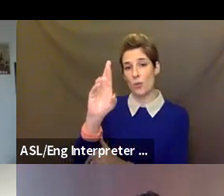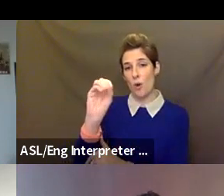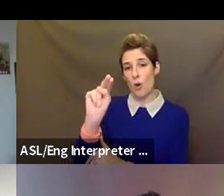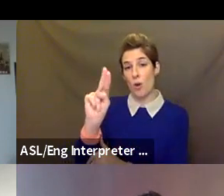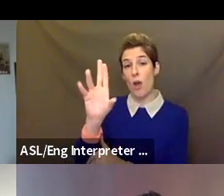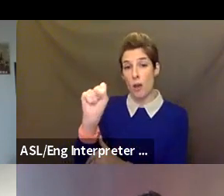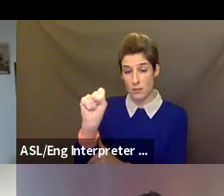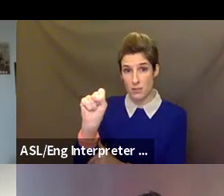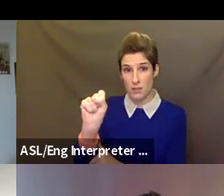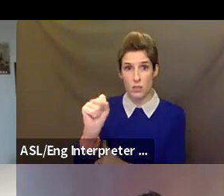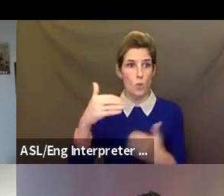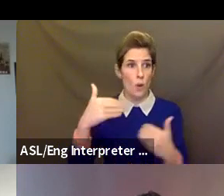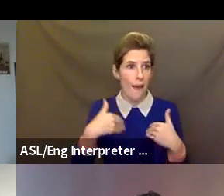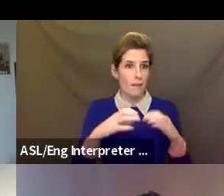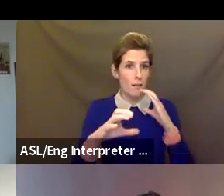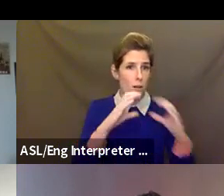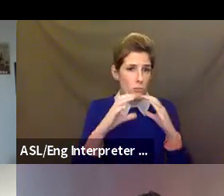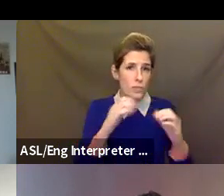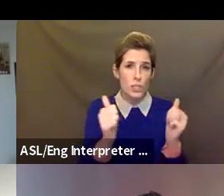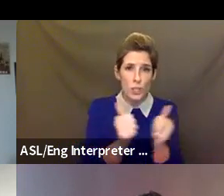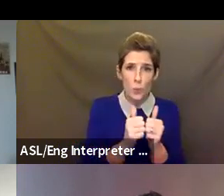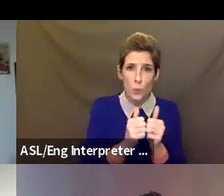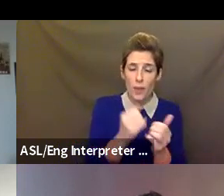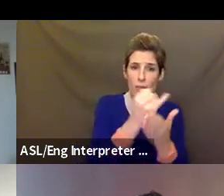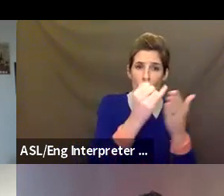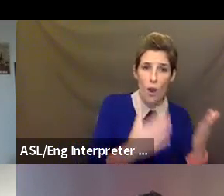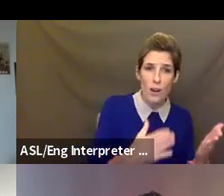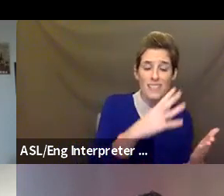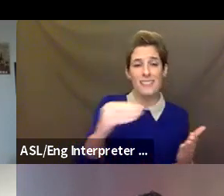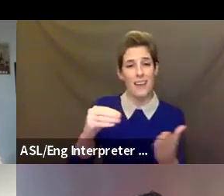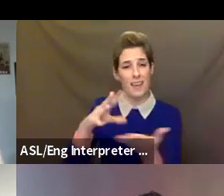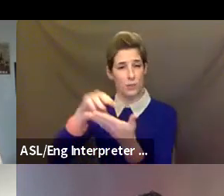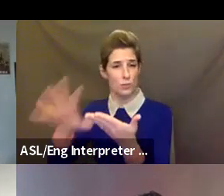between artists and students. To remain flexible and inclusive,